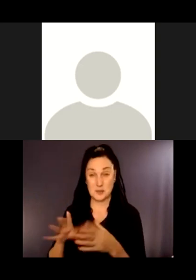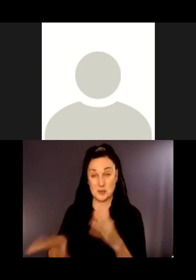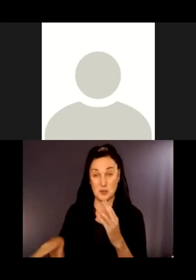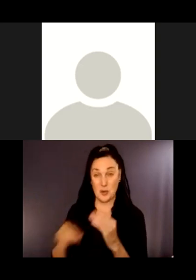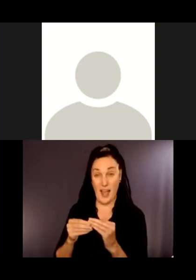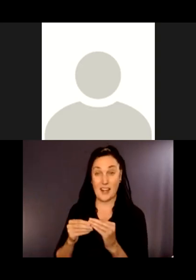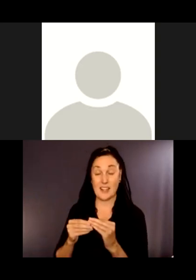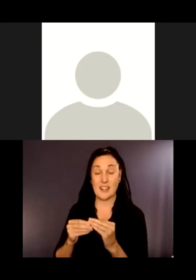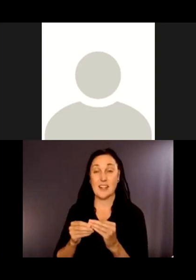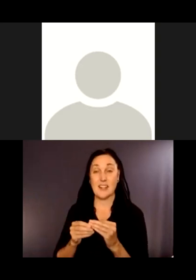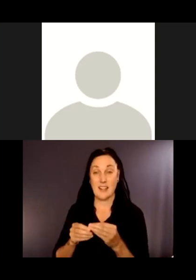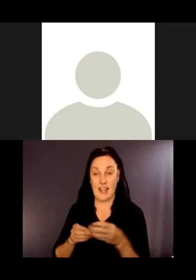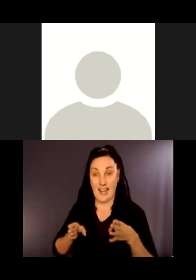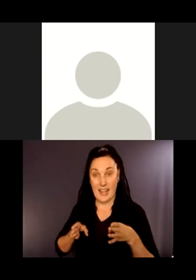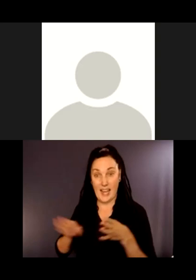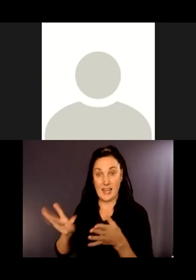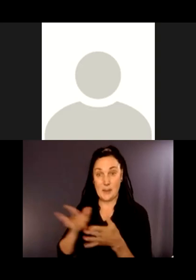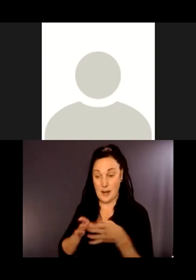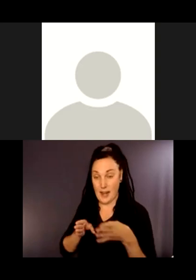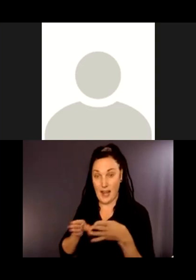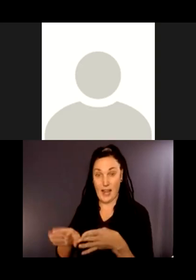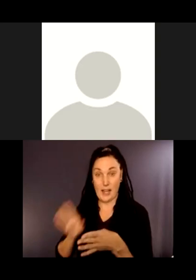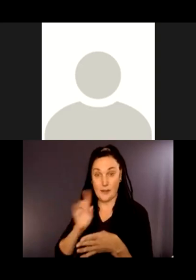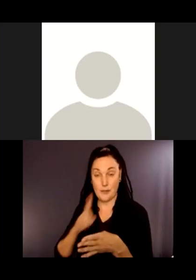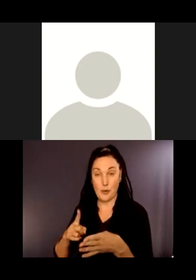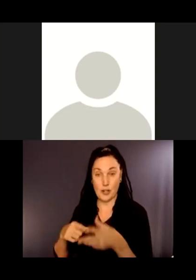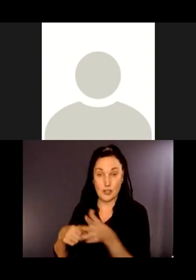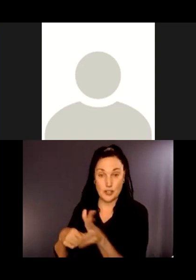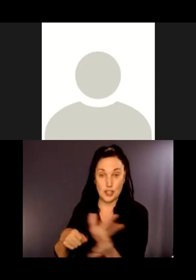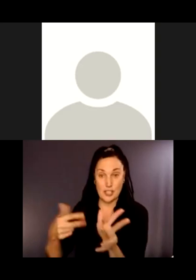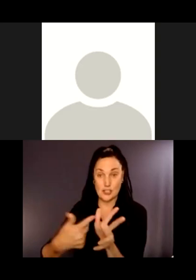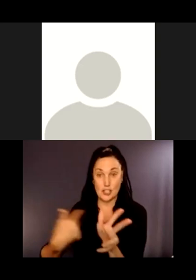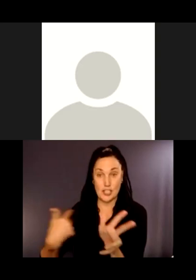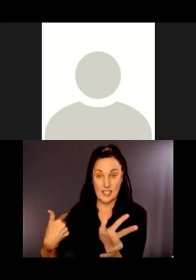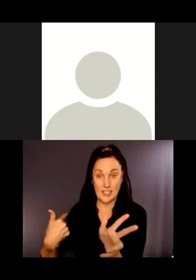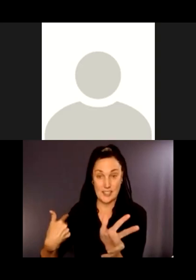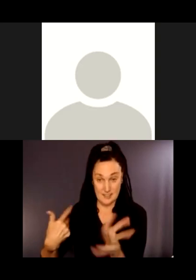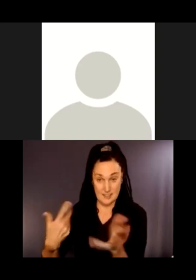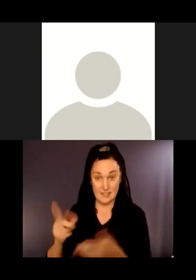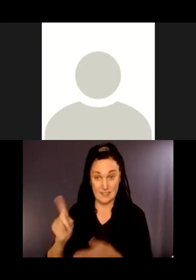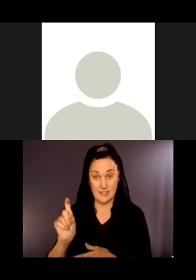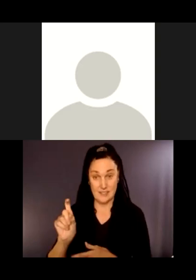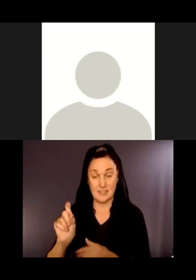Parkway? This would help with Trailhead Direct access, too, if that becomes possible.